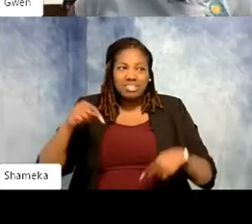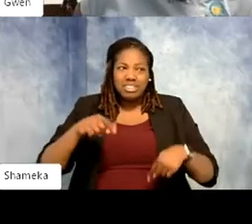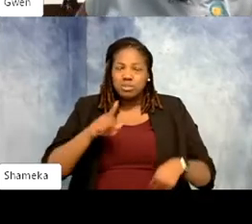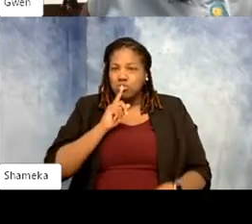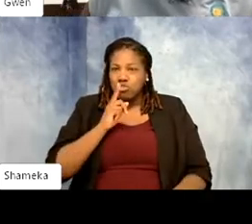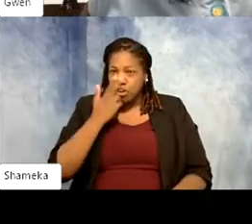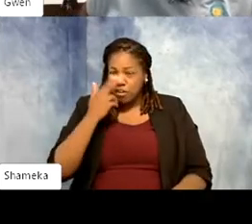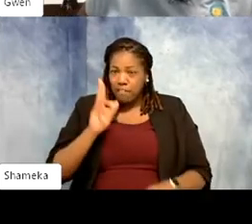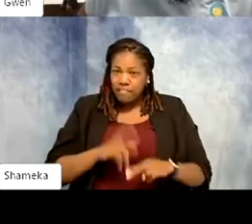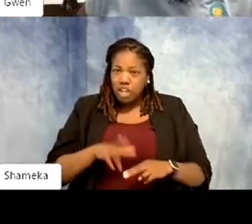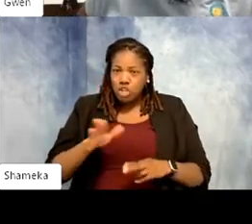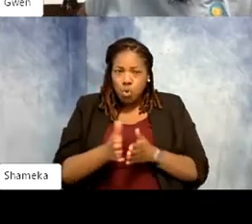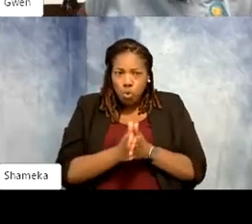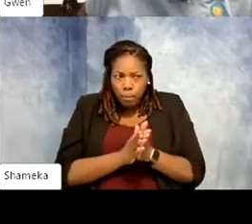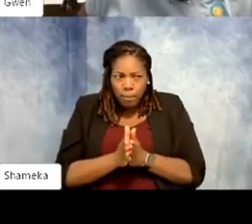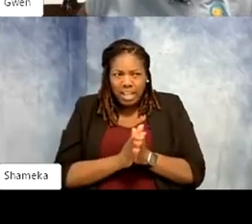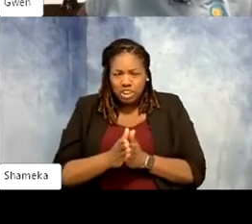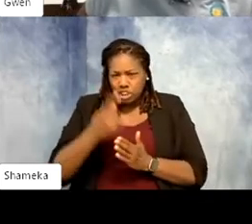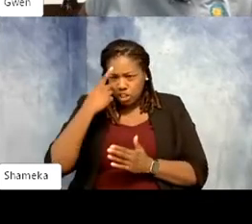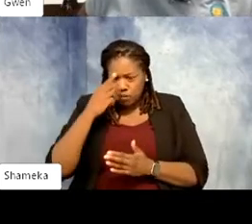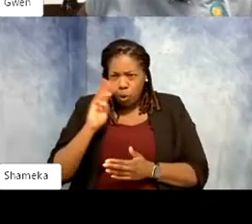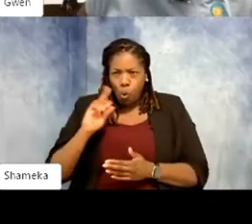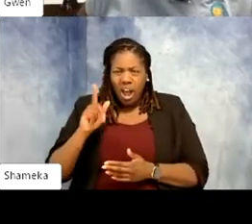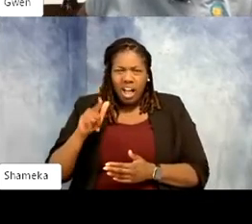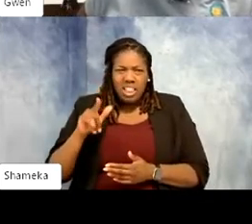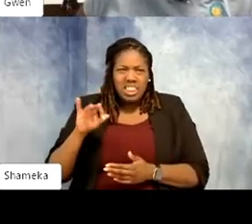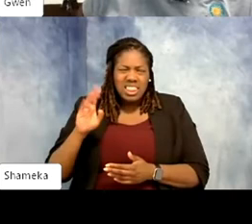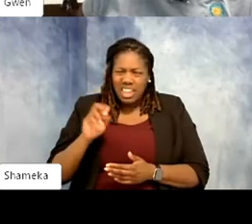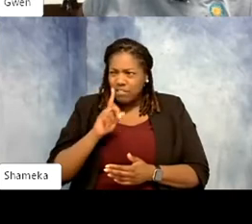your your passion for wildlife in general, but especially birds, really comes through. I mean